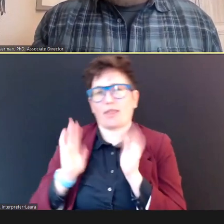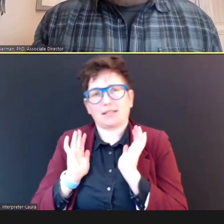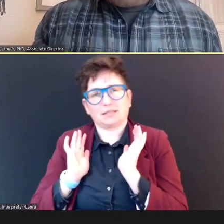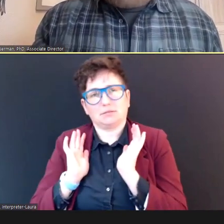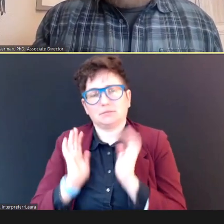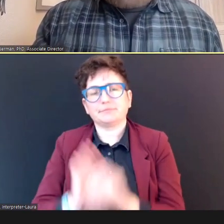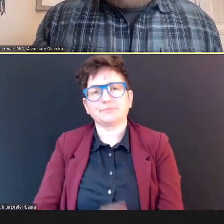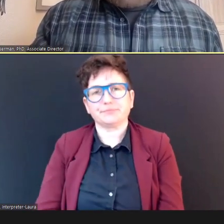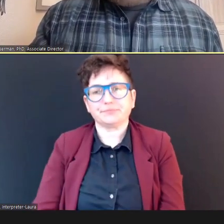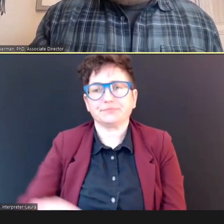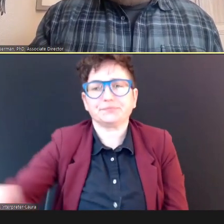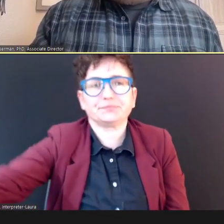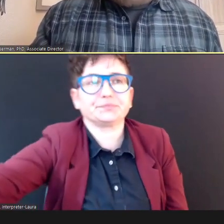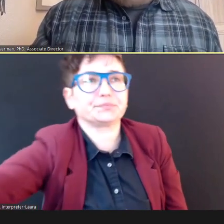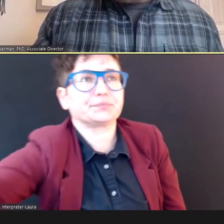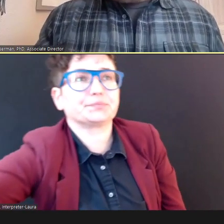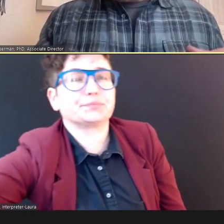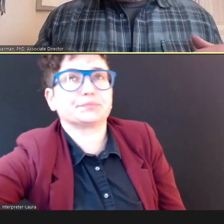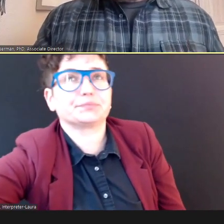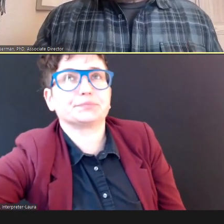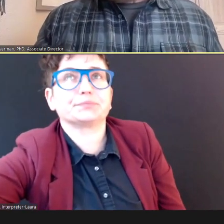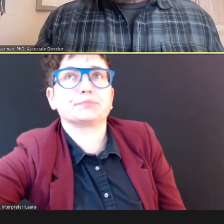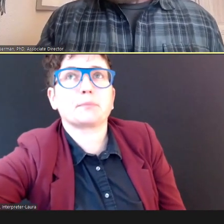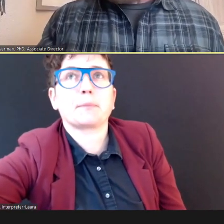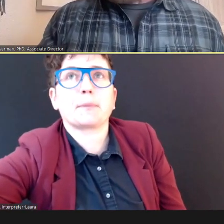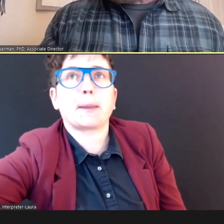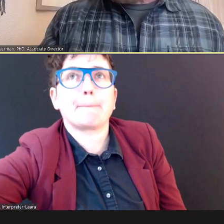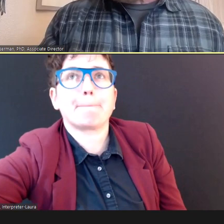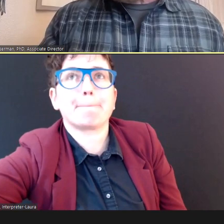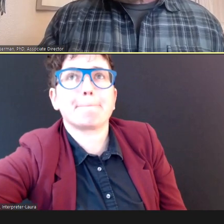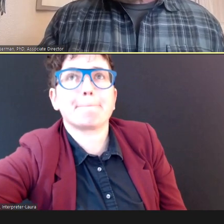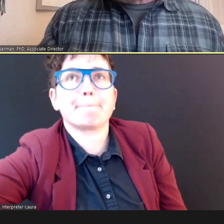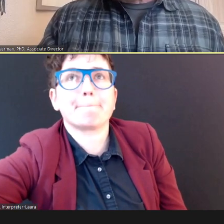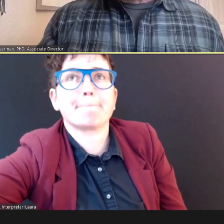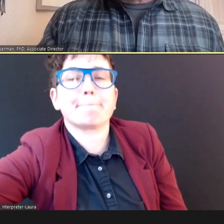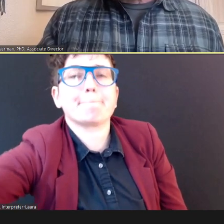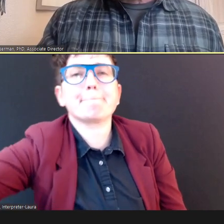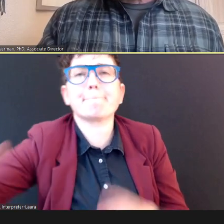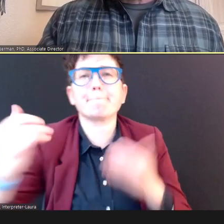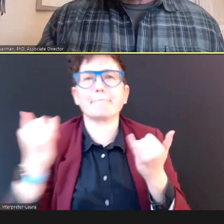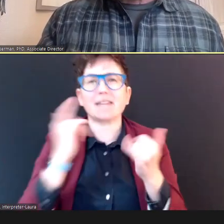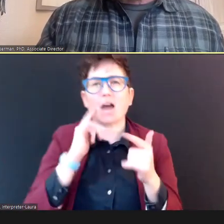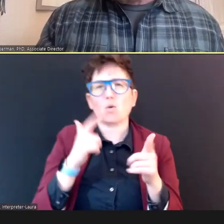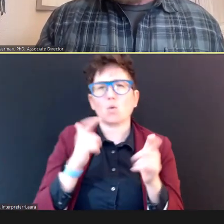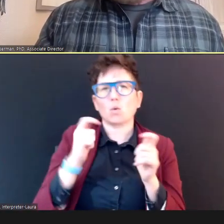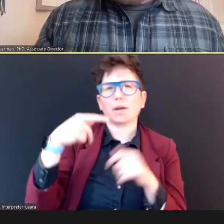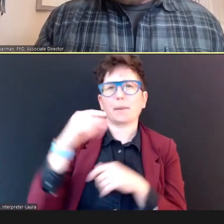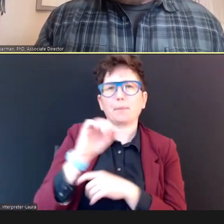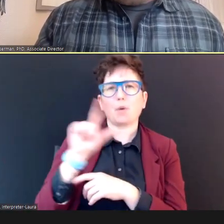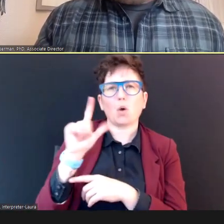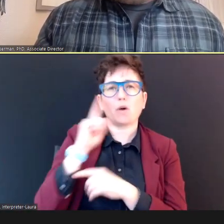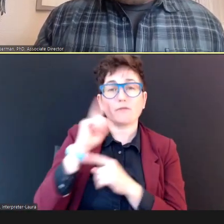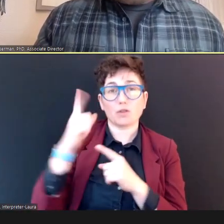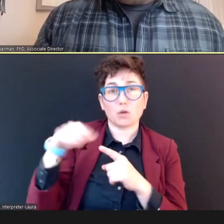Now I would like to do a quick poll question for those of you who are doing. OAEs. we're going to have a poll question.